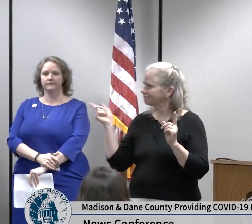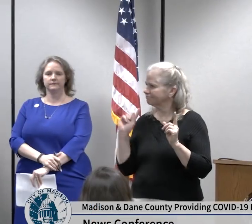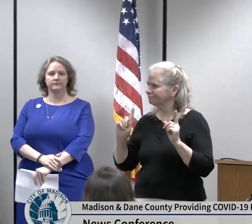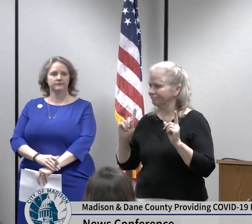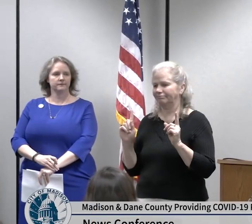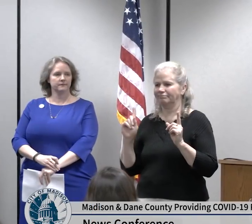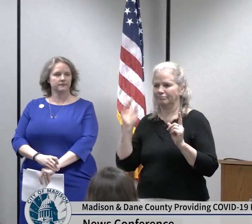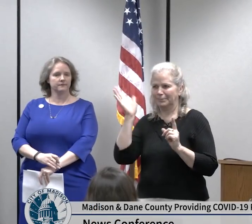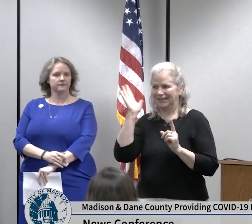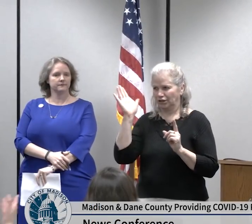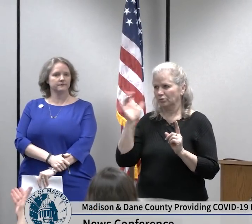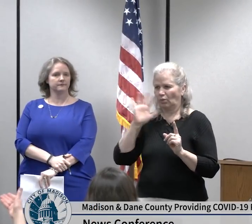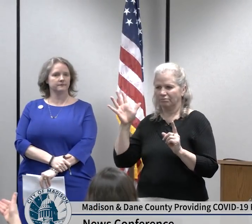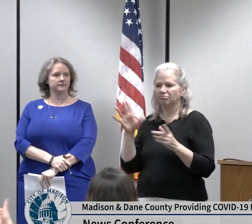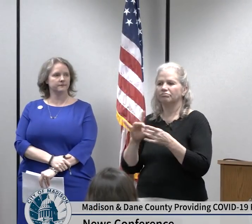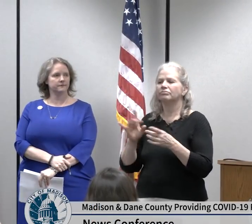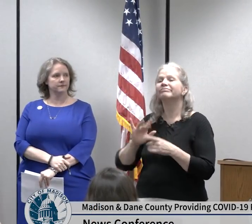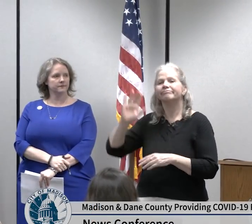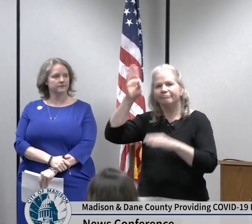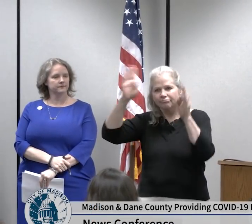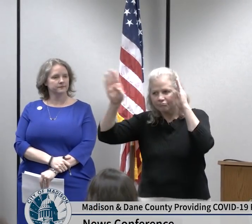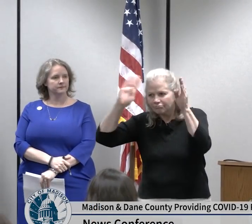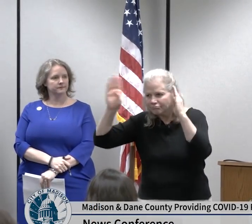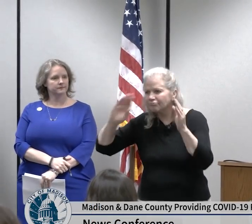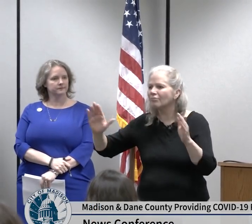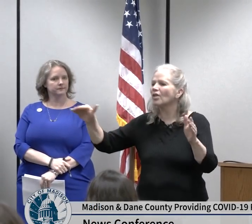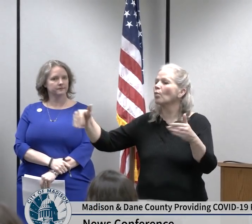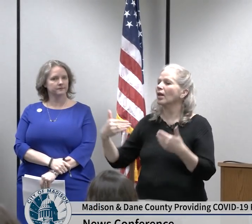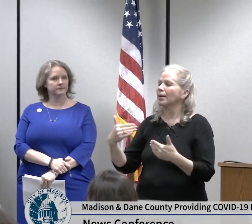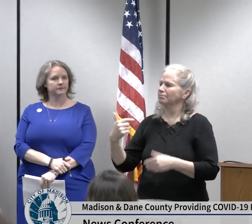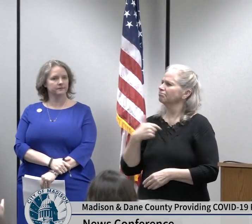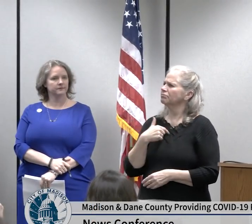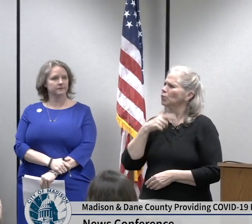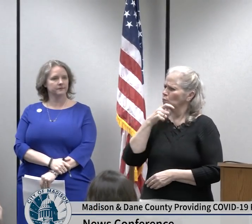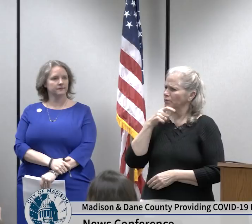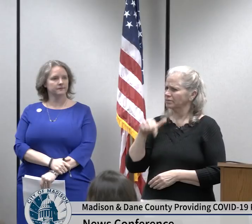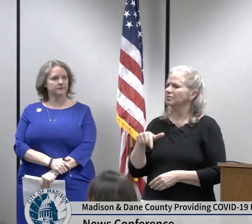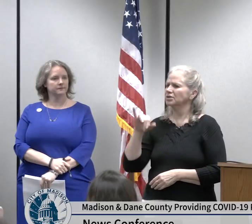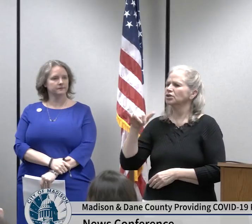welcome everyone I'm County Executive Joe Parisi as the prevalence of COVID- 19